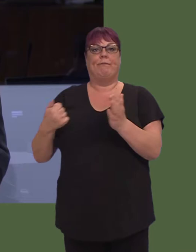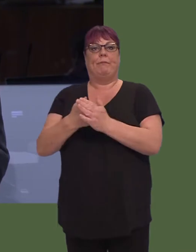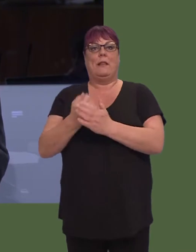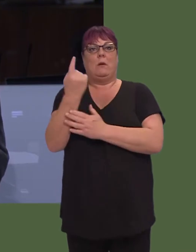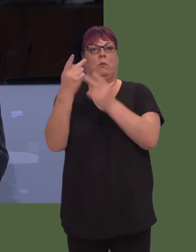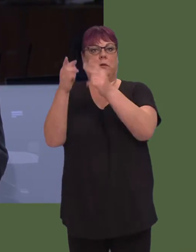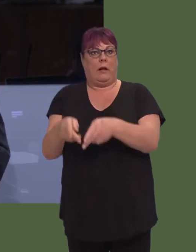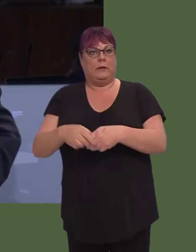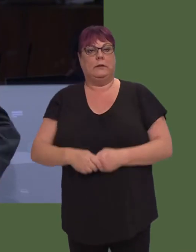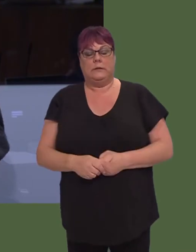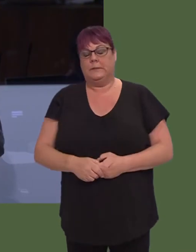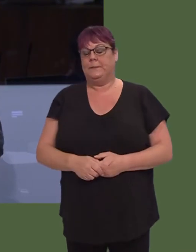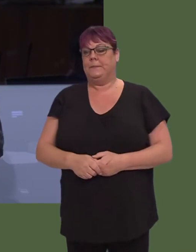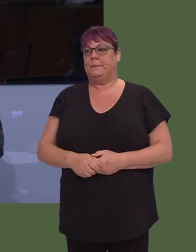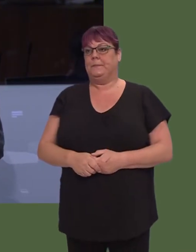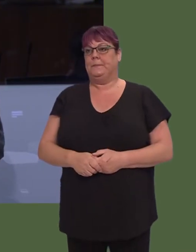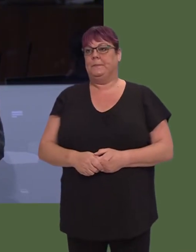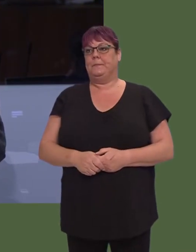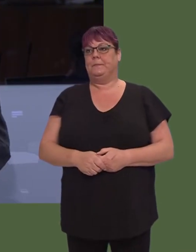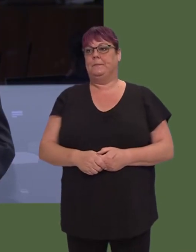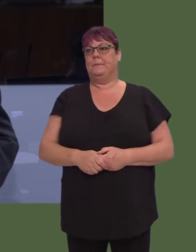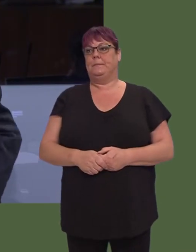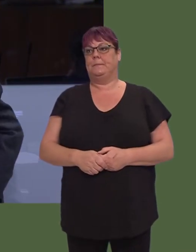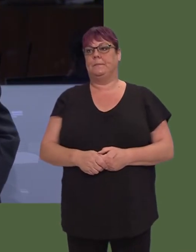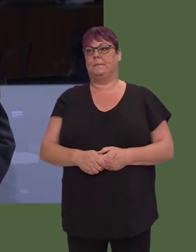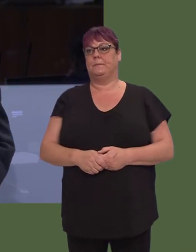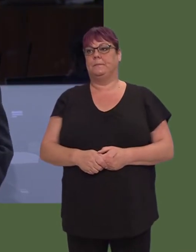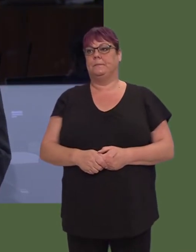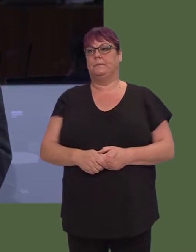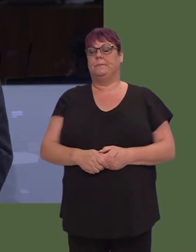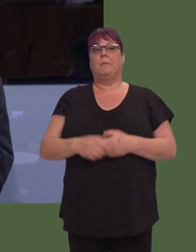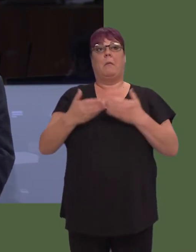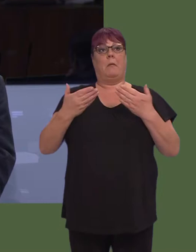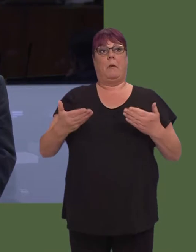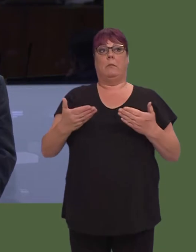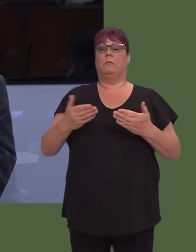At the moment, it is the responsibility of the driver to advise the Driver and Vehicle